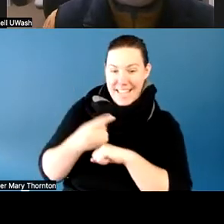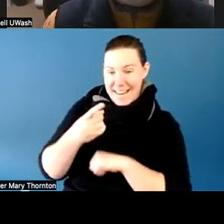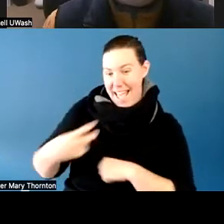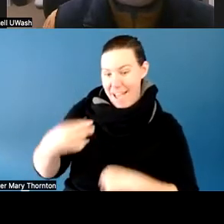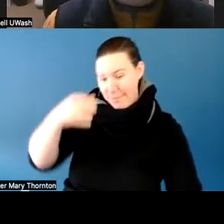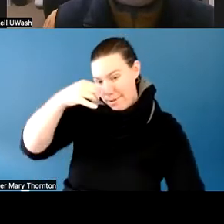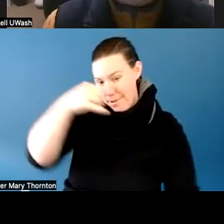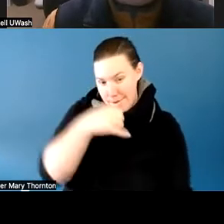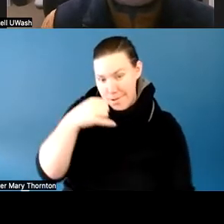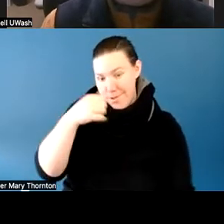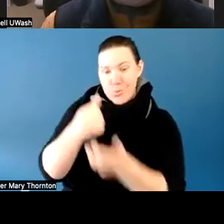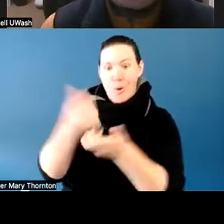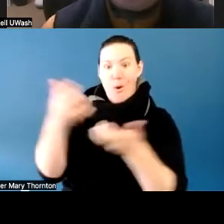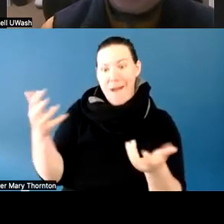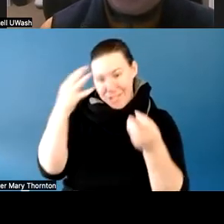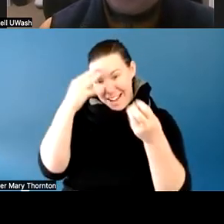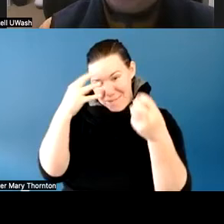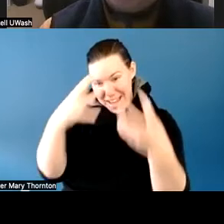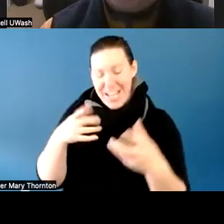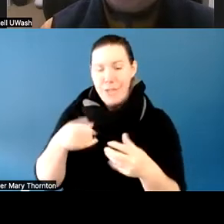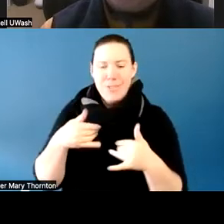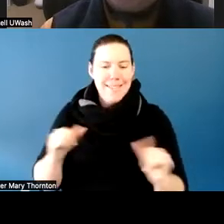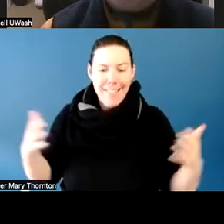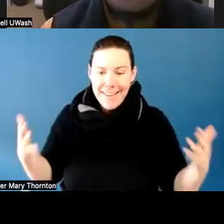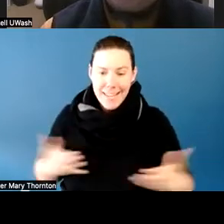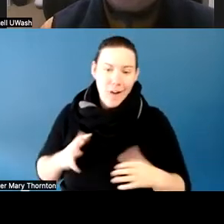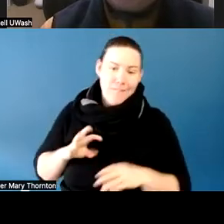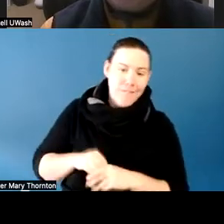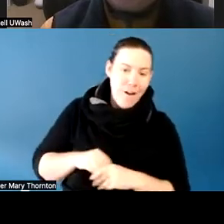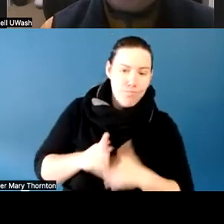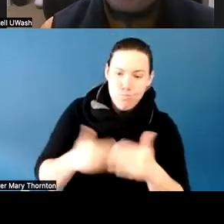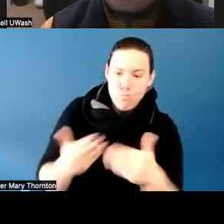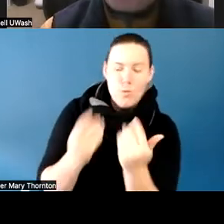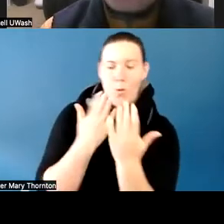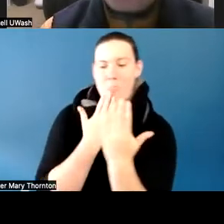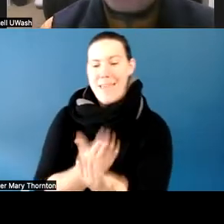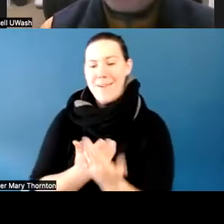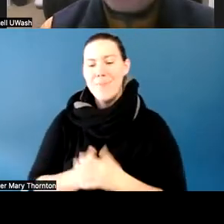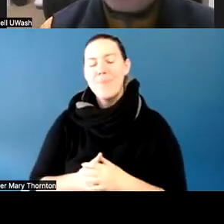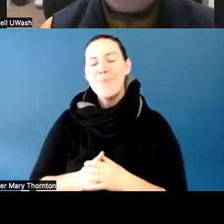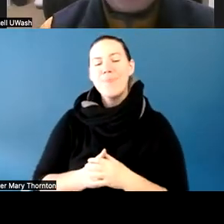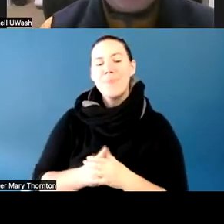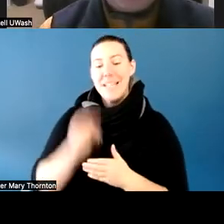So thanks for staying with us, thanks for being here. It seems like you got some really good information